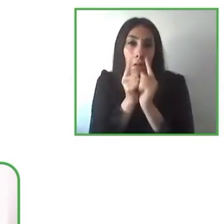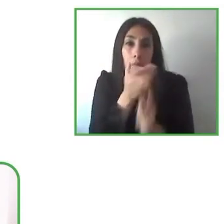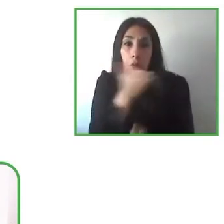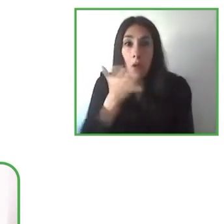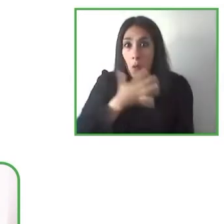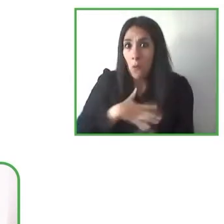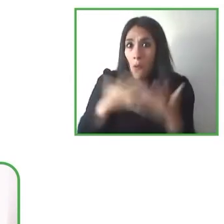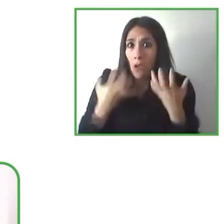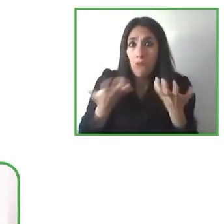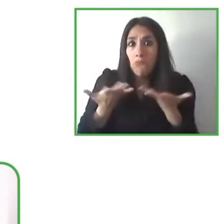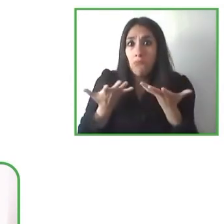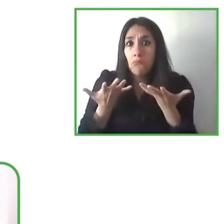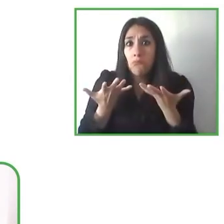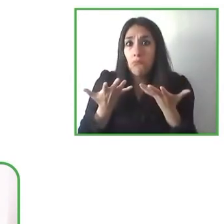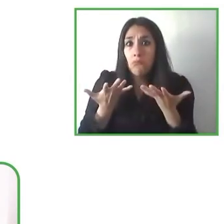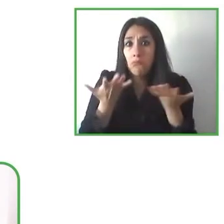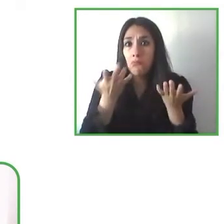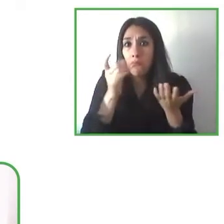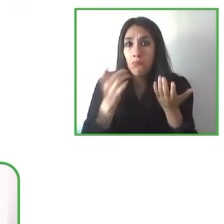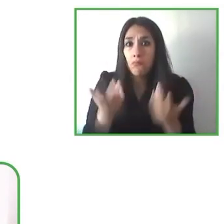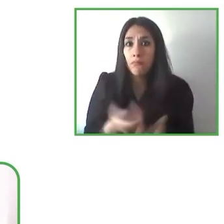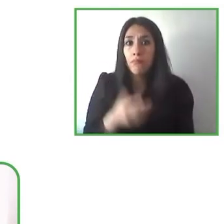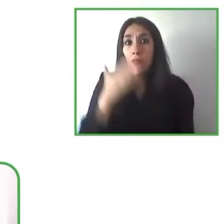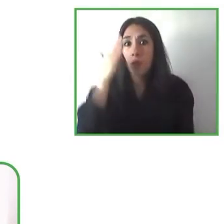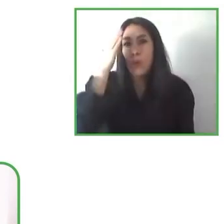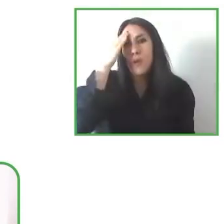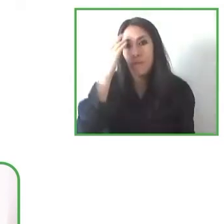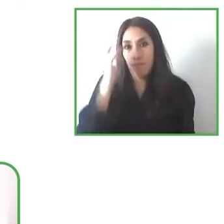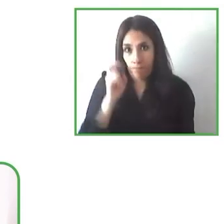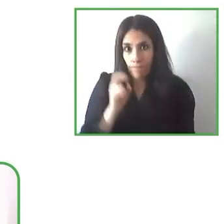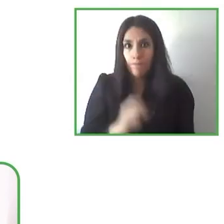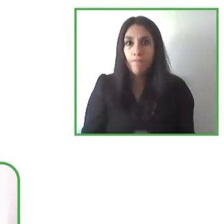the audience to keep in their mind, something that is relevant that you